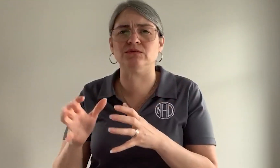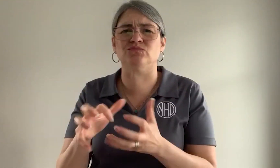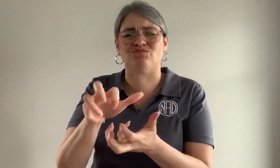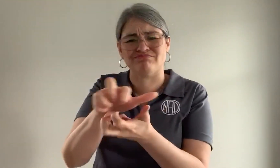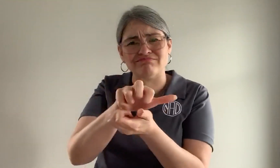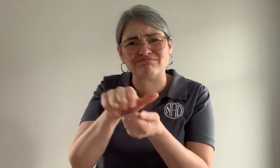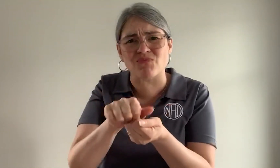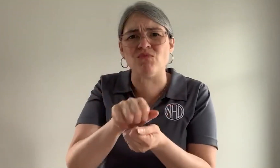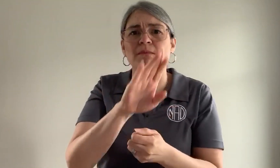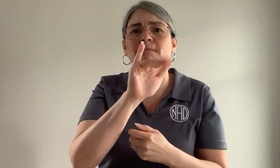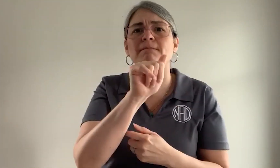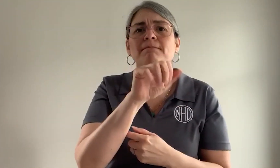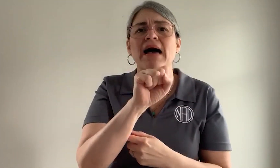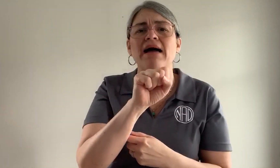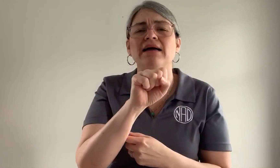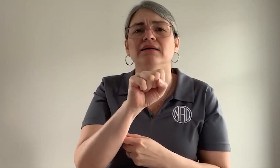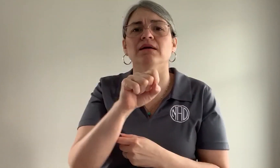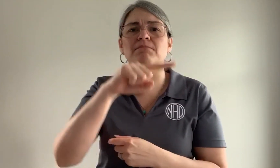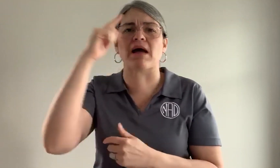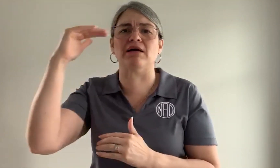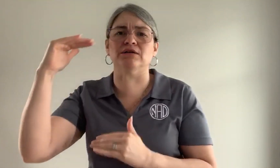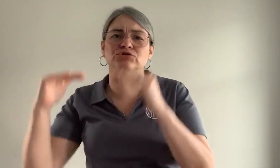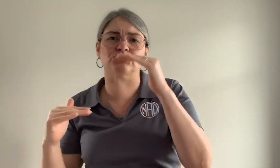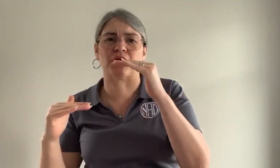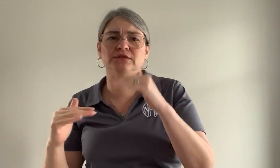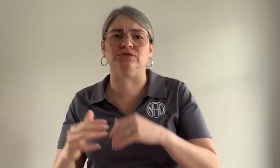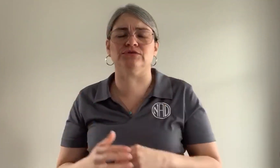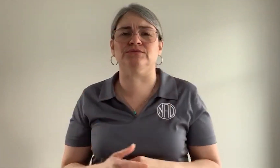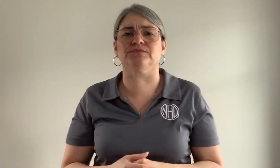in eradicating bias and injustice against Black people.